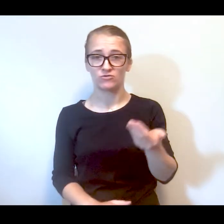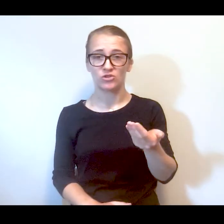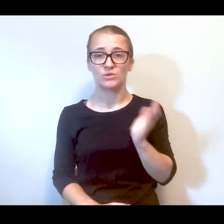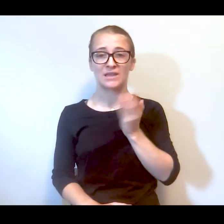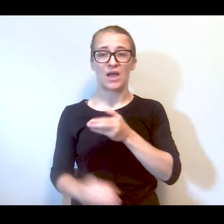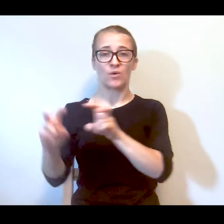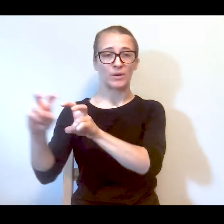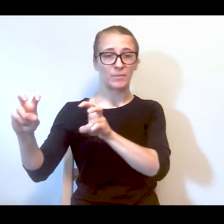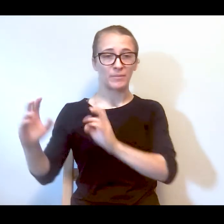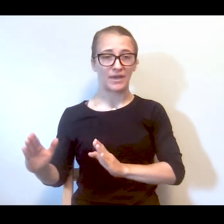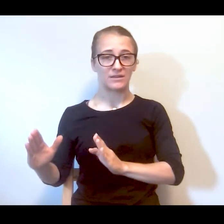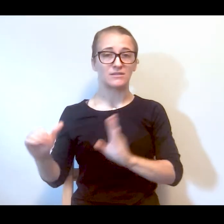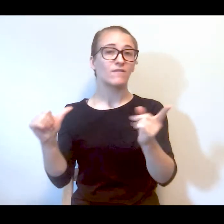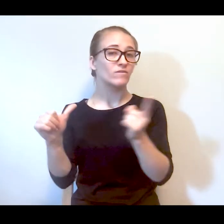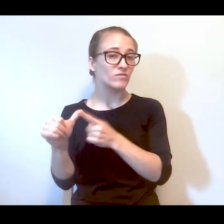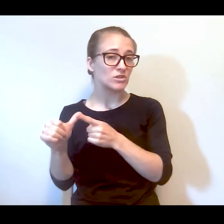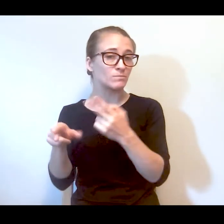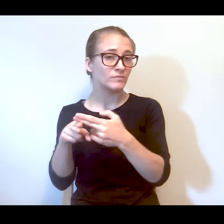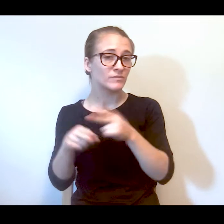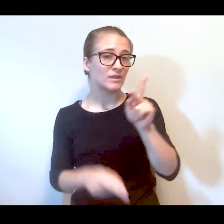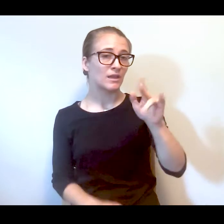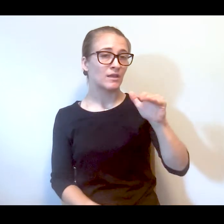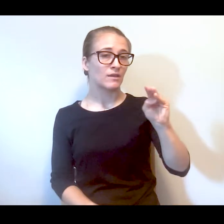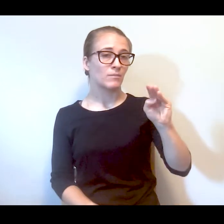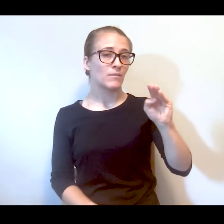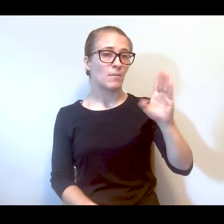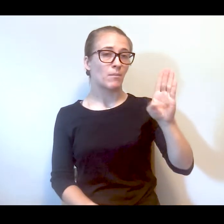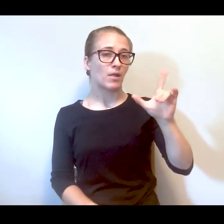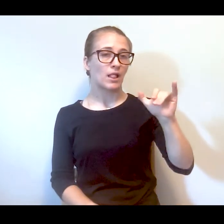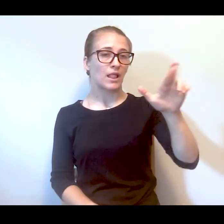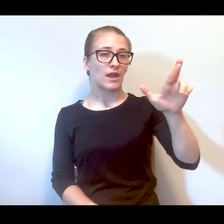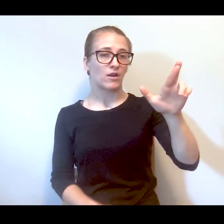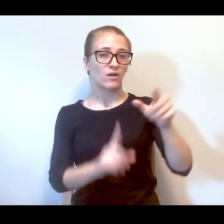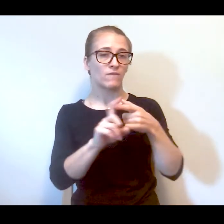panelists. So our first panelist is Kim Kimberly